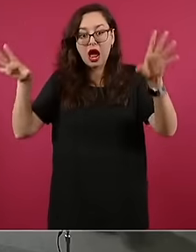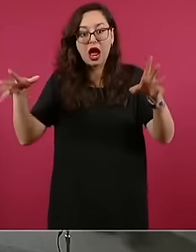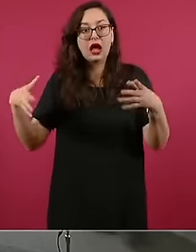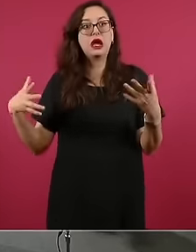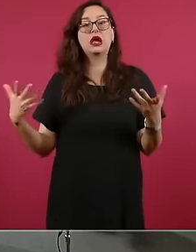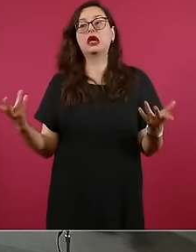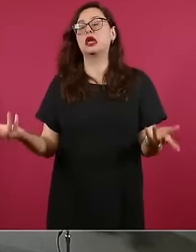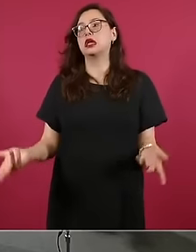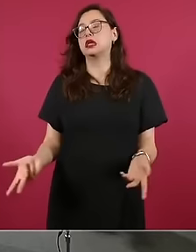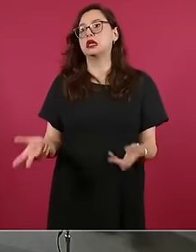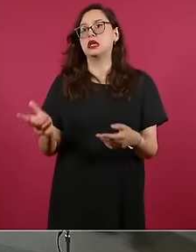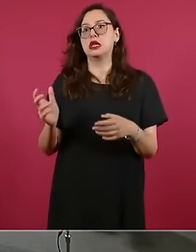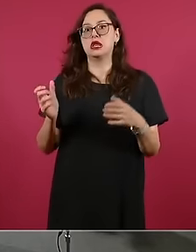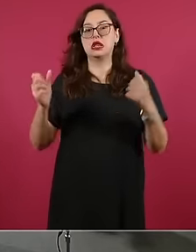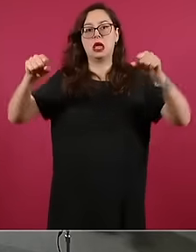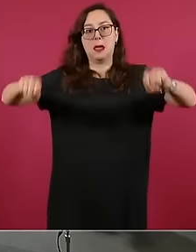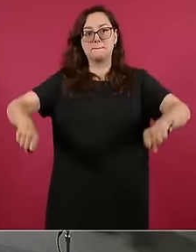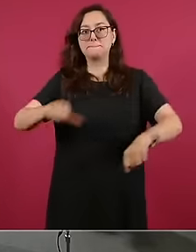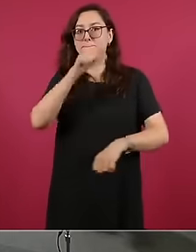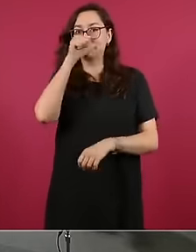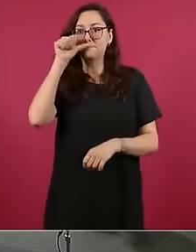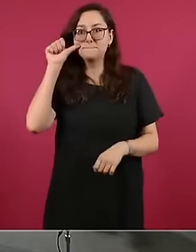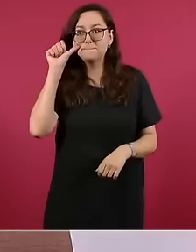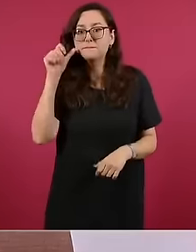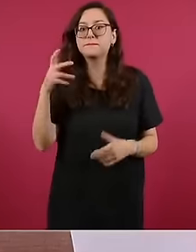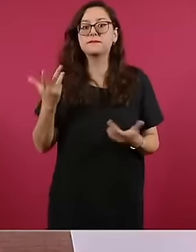in the hemicycle to Juárez but we couldn't